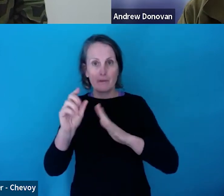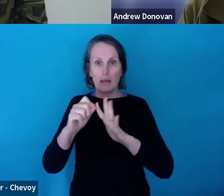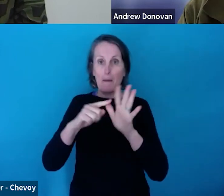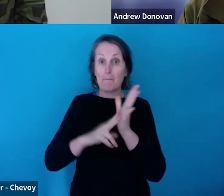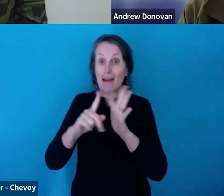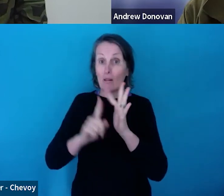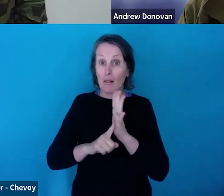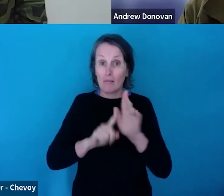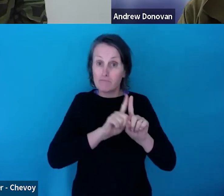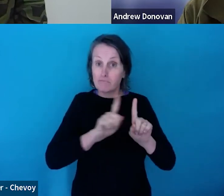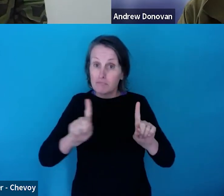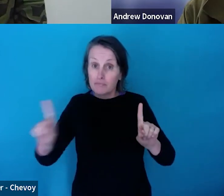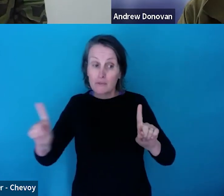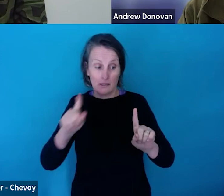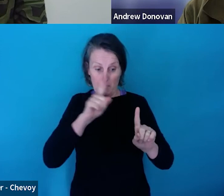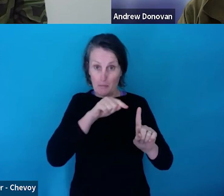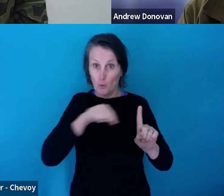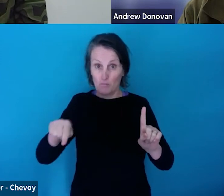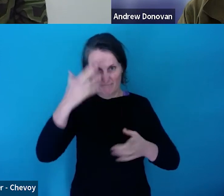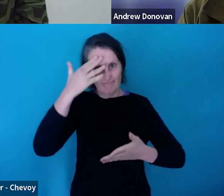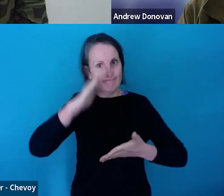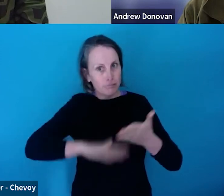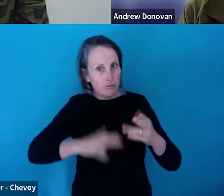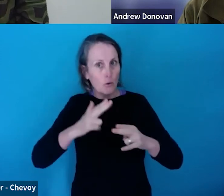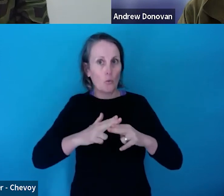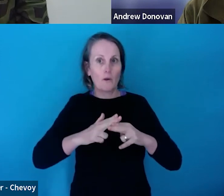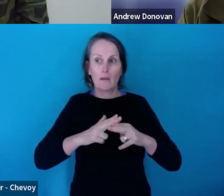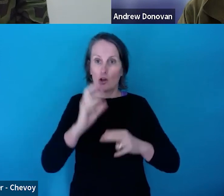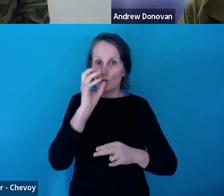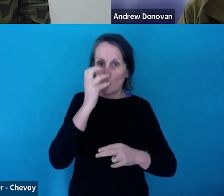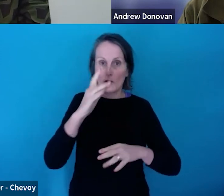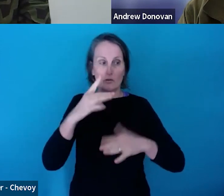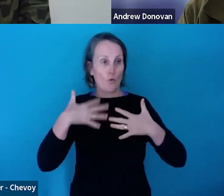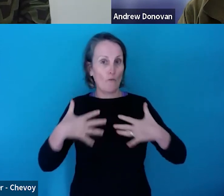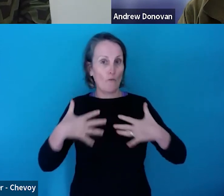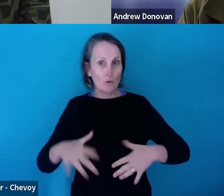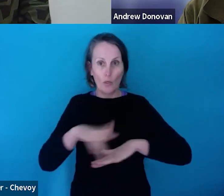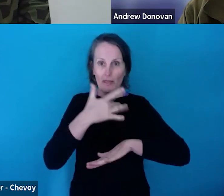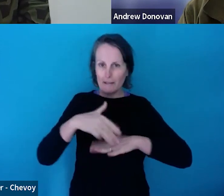specific physical theatre and circus expertise.